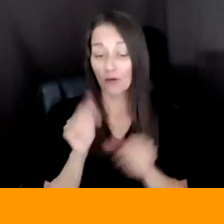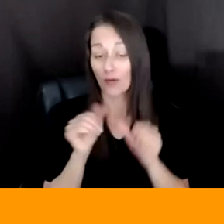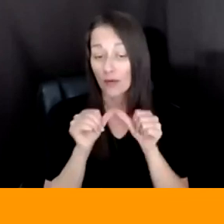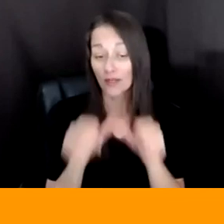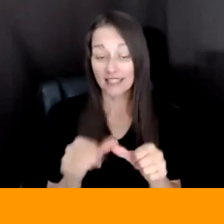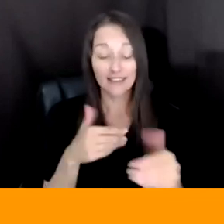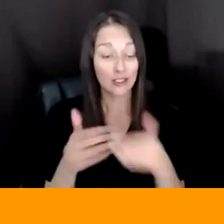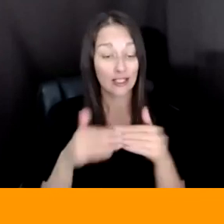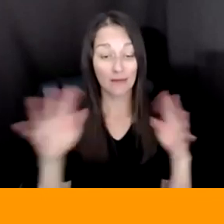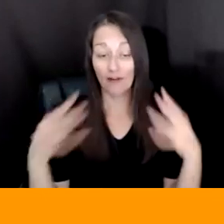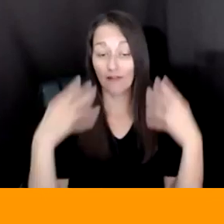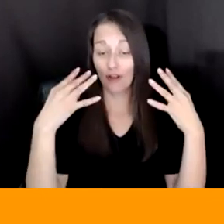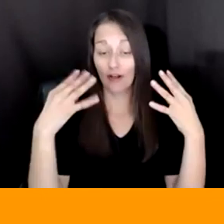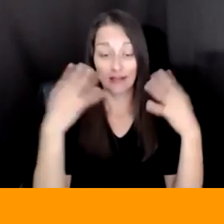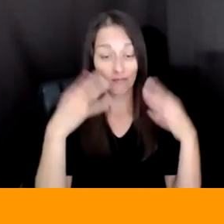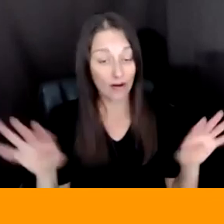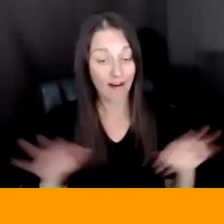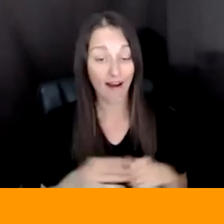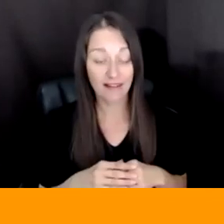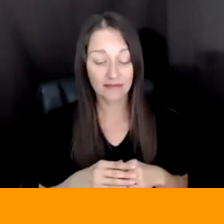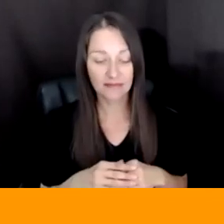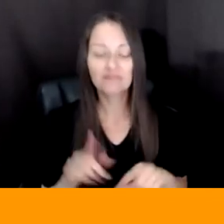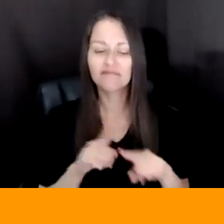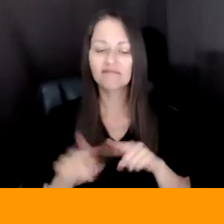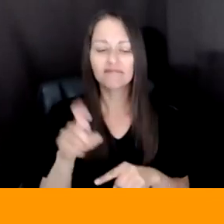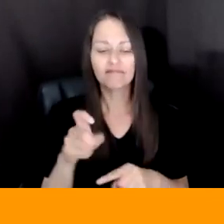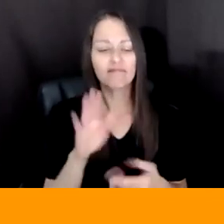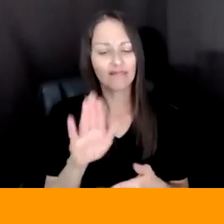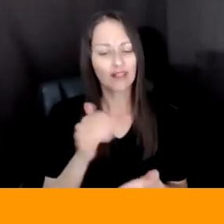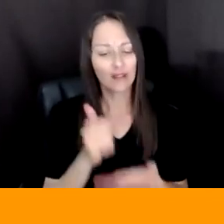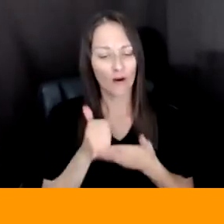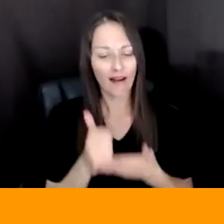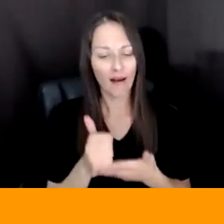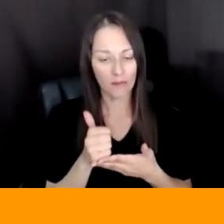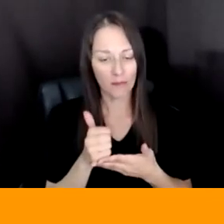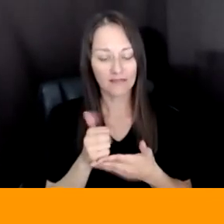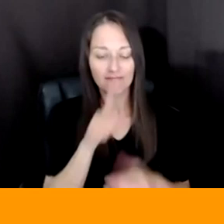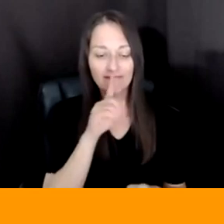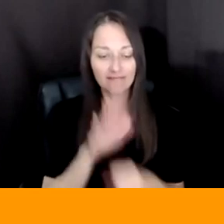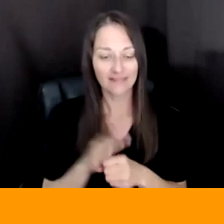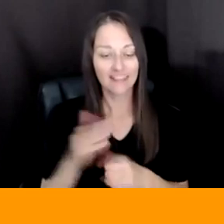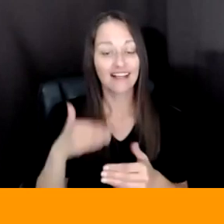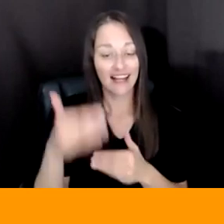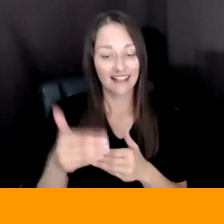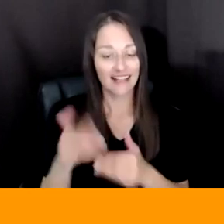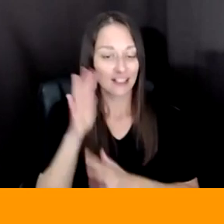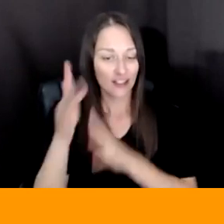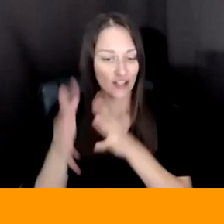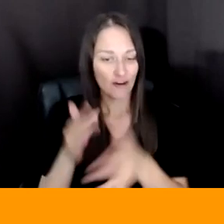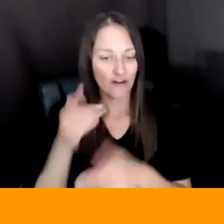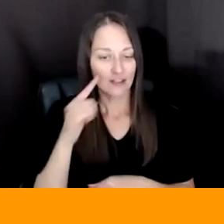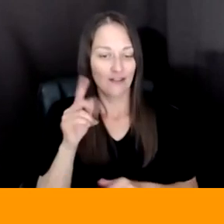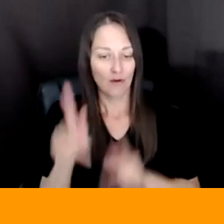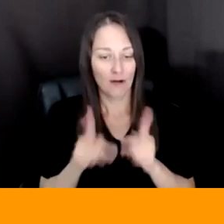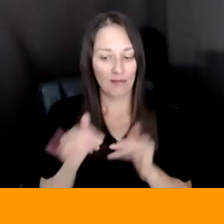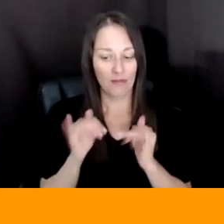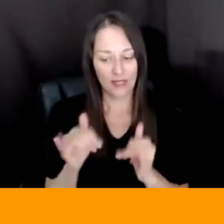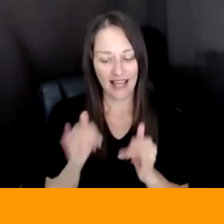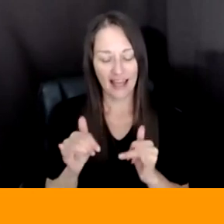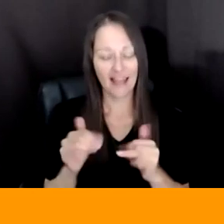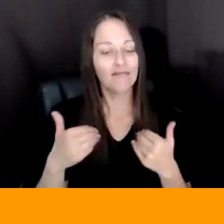WE DO NEED EACH OF YOUR HELP IN MAKING SURE THAT, THAT NEXT GENERATION OF AMELIA AND STEPHANIE'S HAVE A SPACE, HAVE THE SPACE TO PLAY AS WE HAVE HAD.